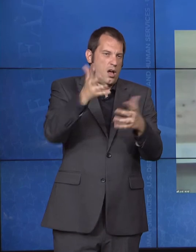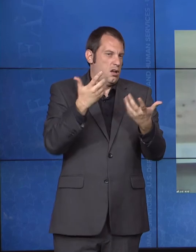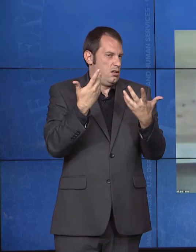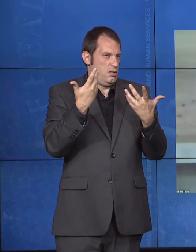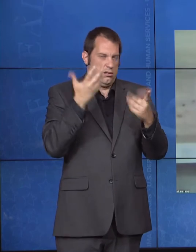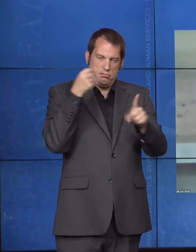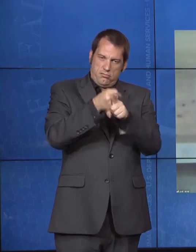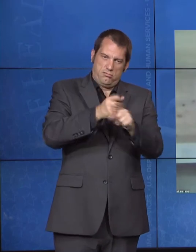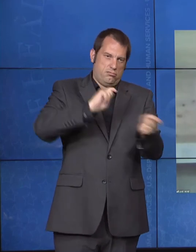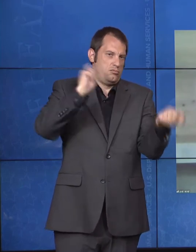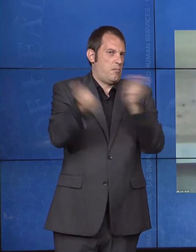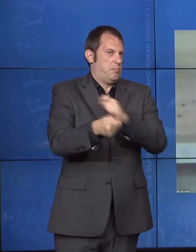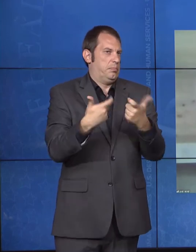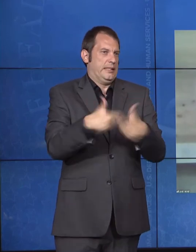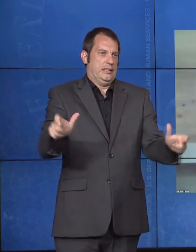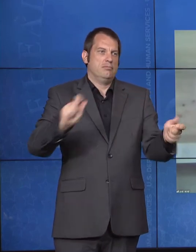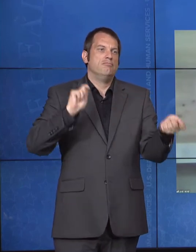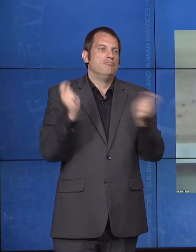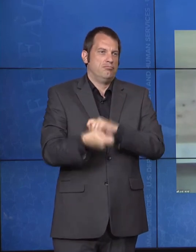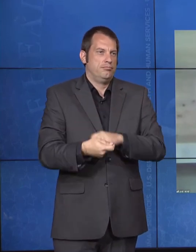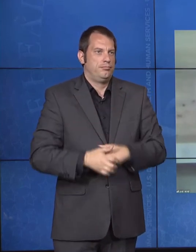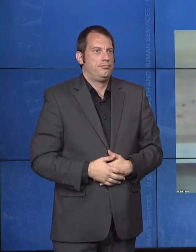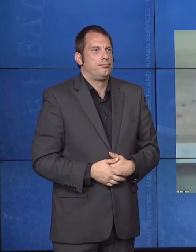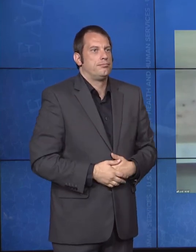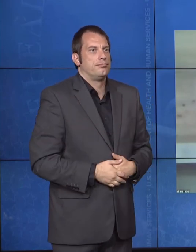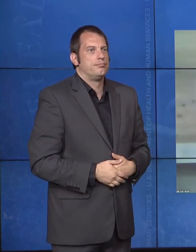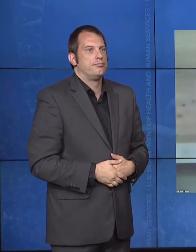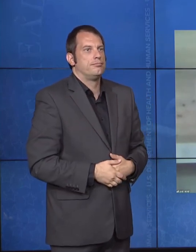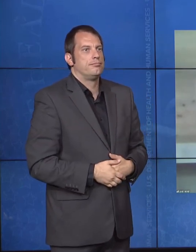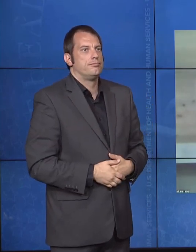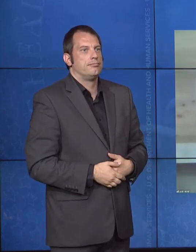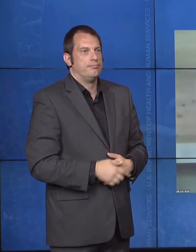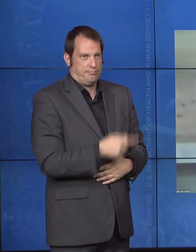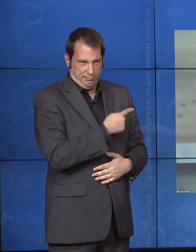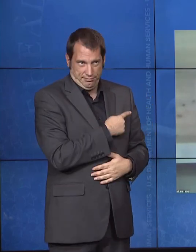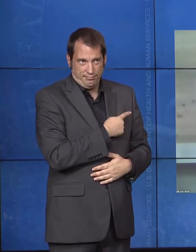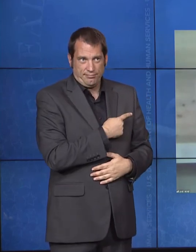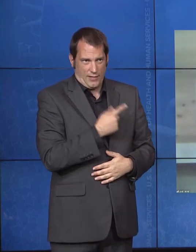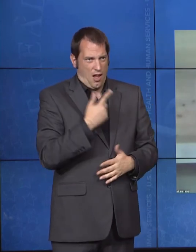from me, Lance. I think it's a tremendous opportunity we have to improve and increase